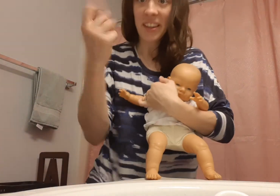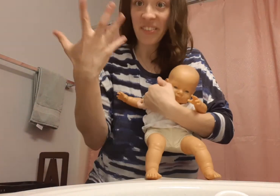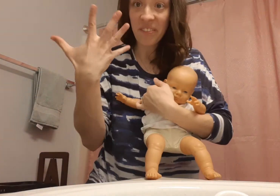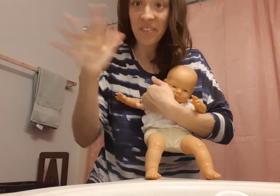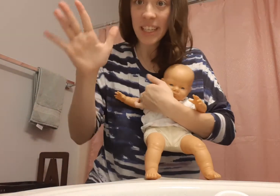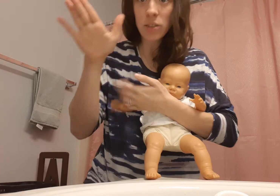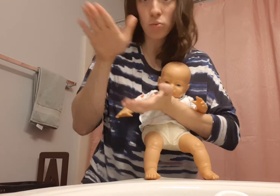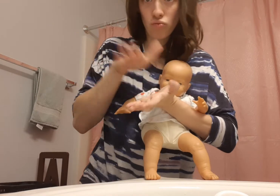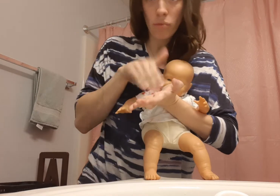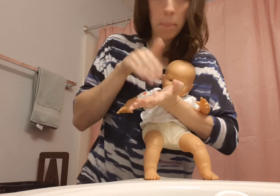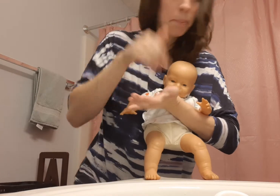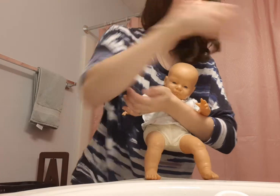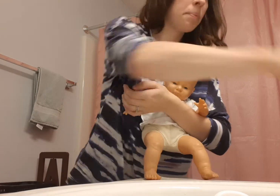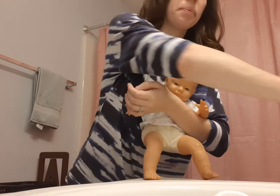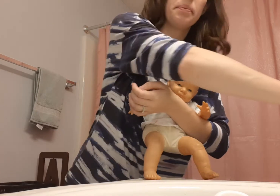When you're done pottying, wipe.